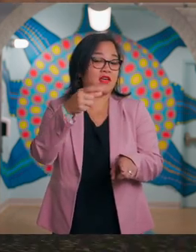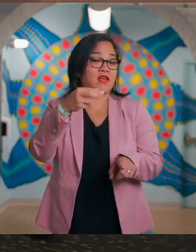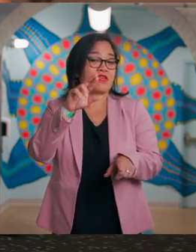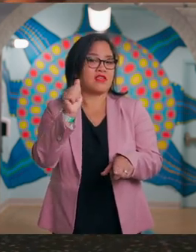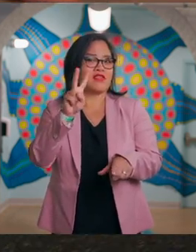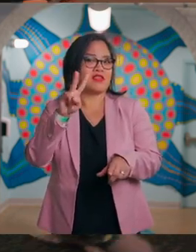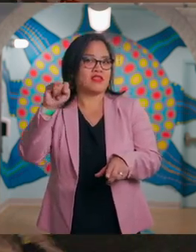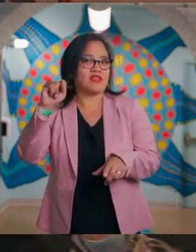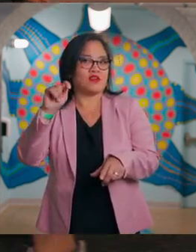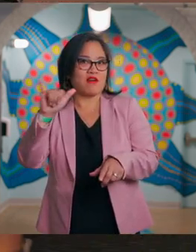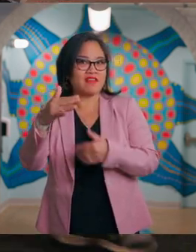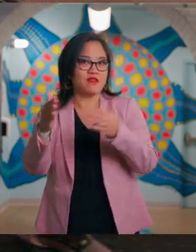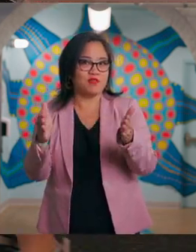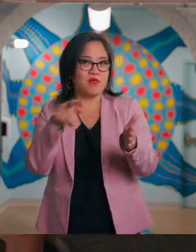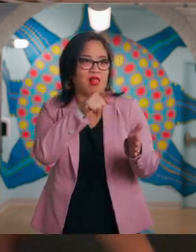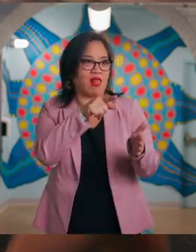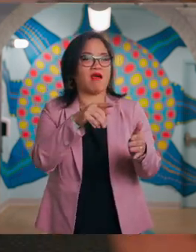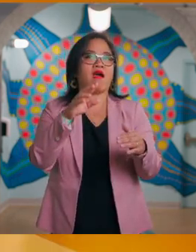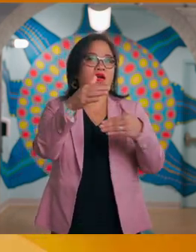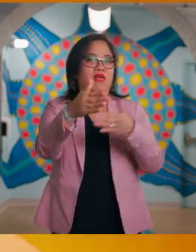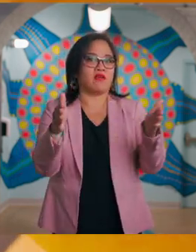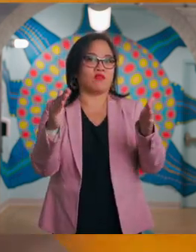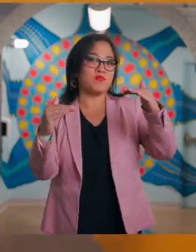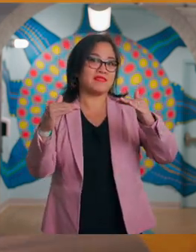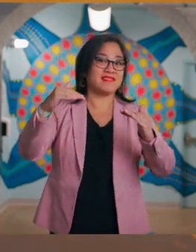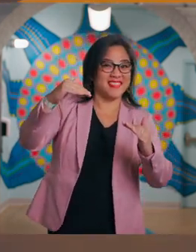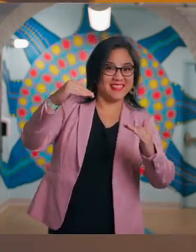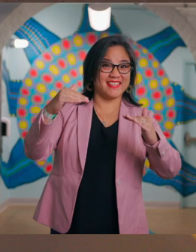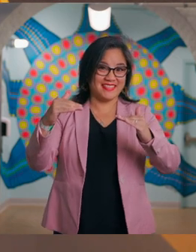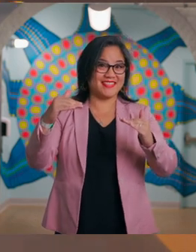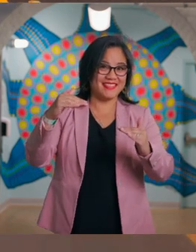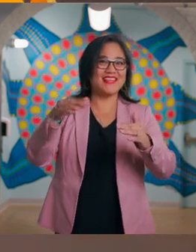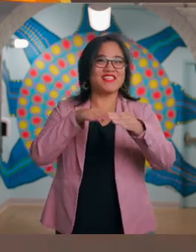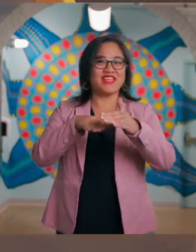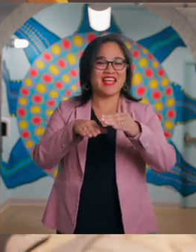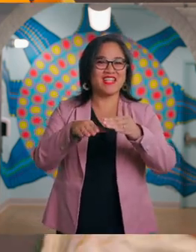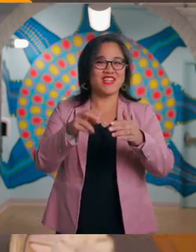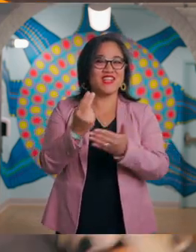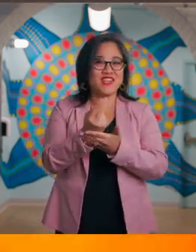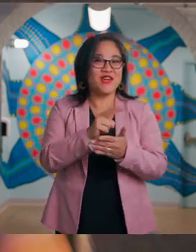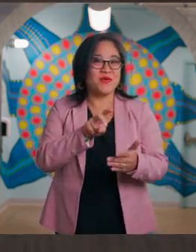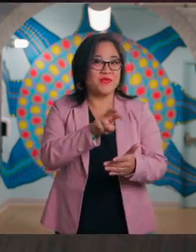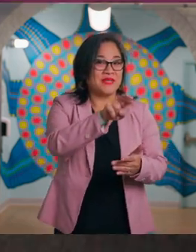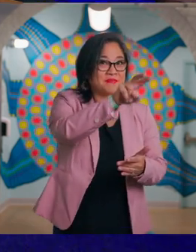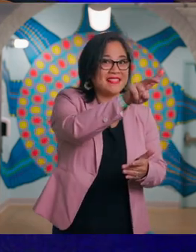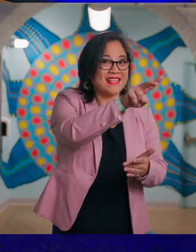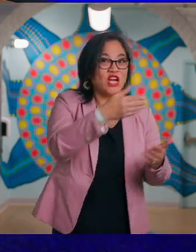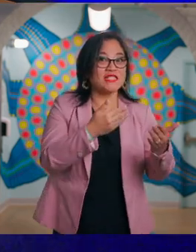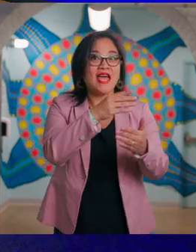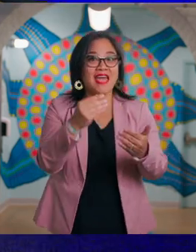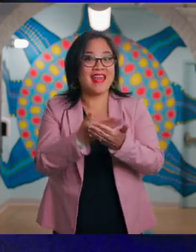stairs and exit by a slide. The Gravity Room is not accessible by wheelchair.